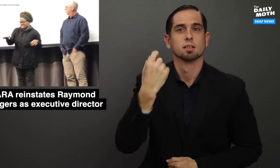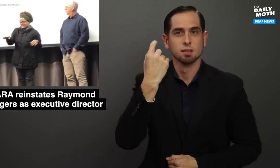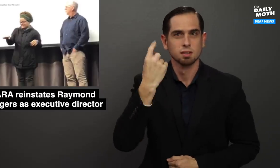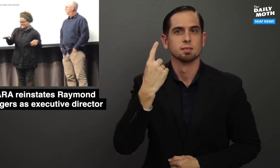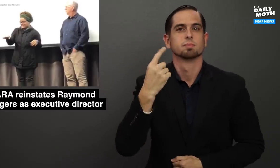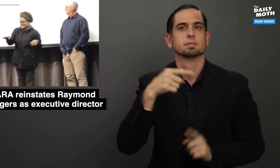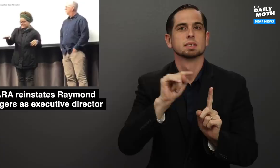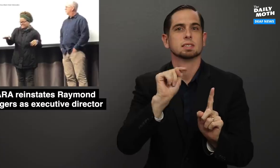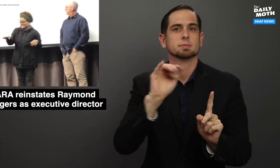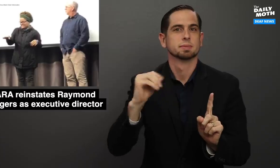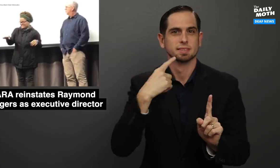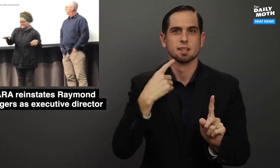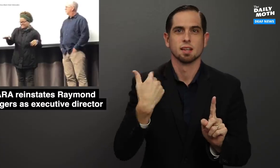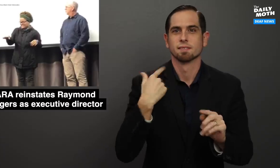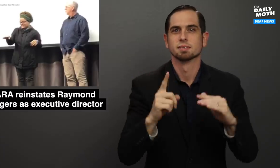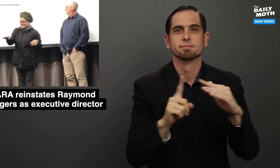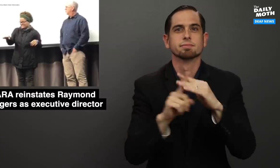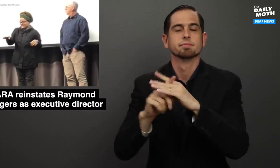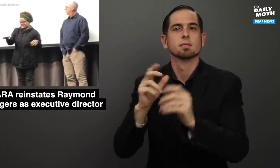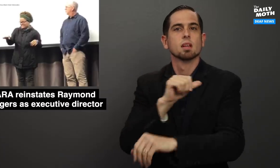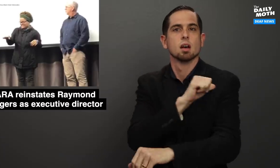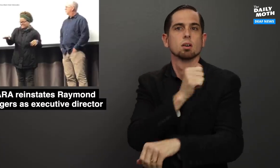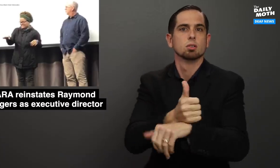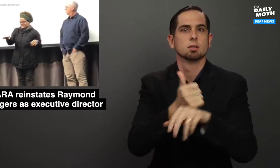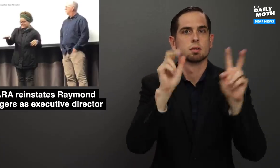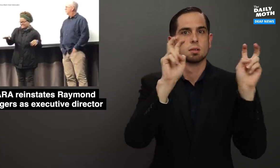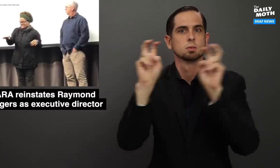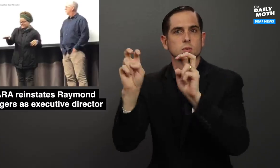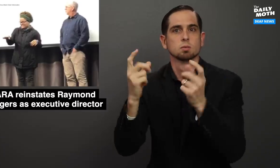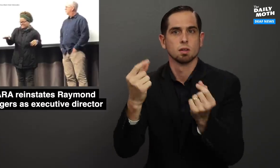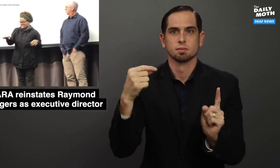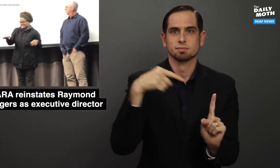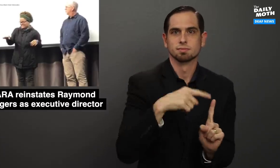but that there were authority issues with her being